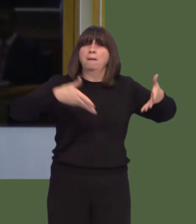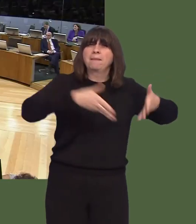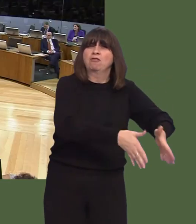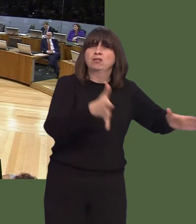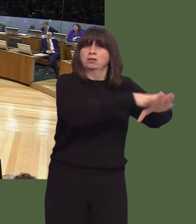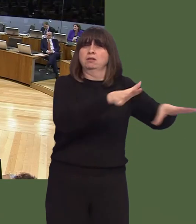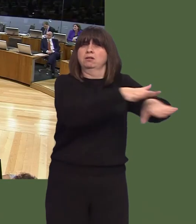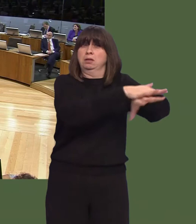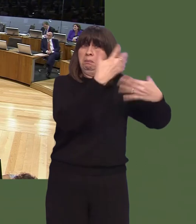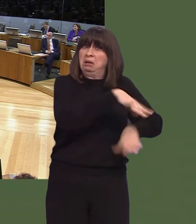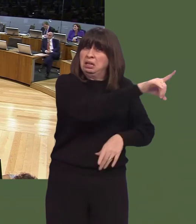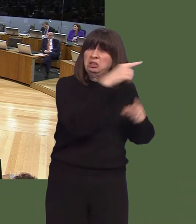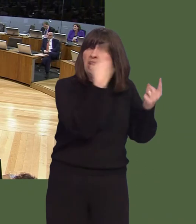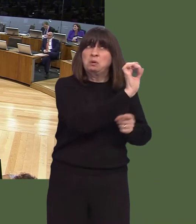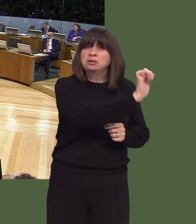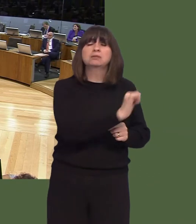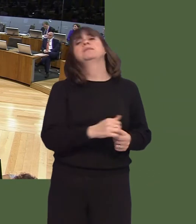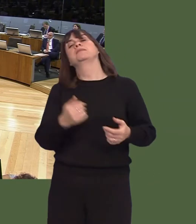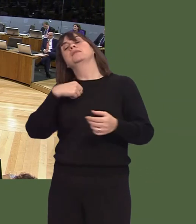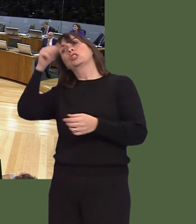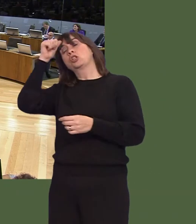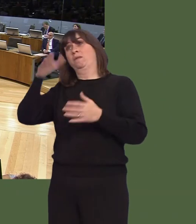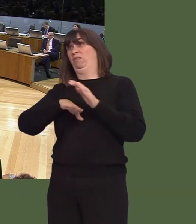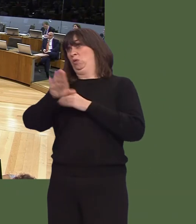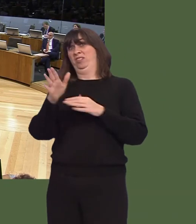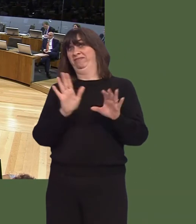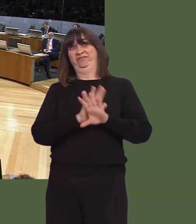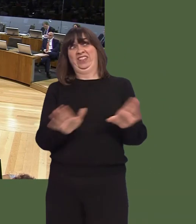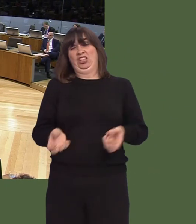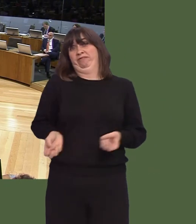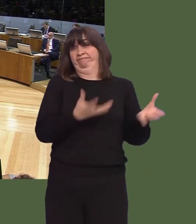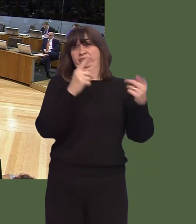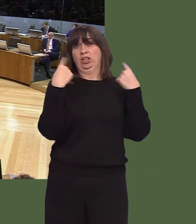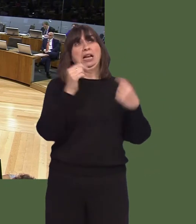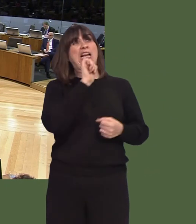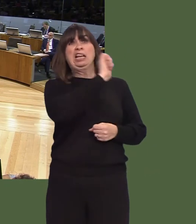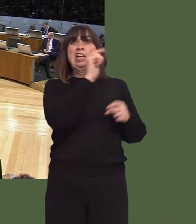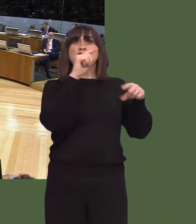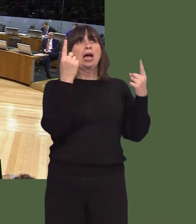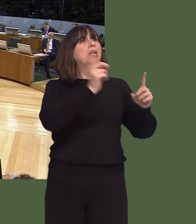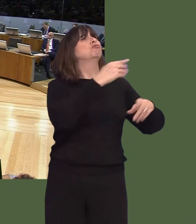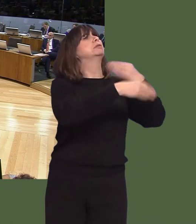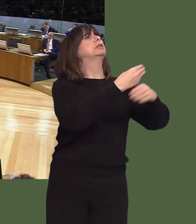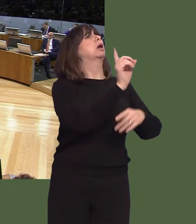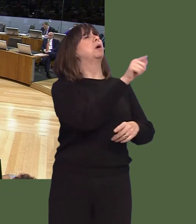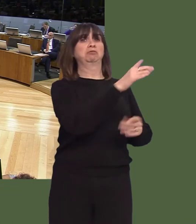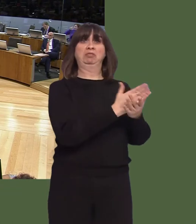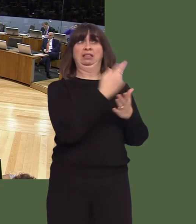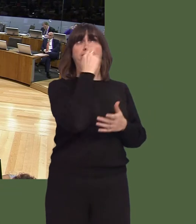Carwyn Jones AM: Well, we know that we cannot keep onó. I mean, in terms of what happens in China, that's a matter ultimately for the Chinese,